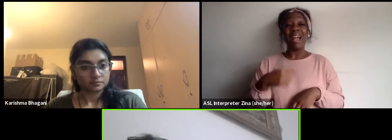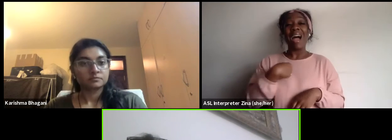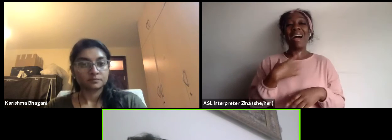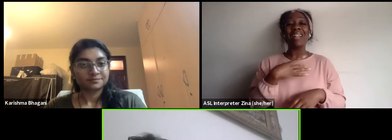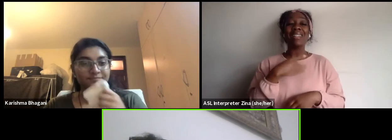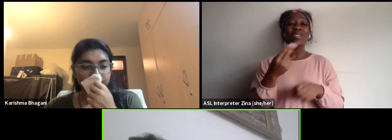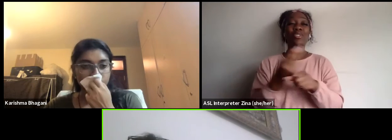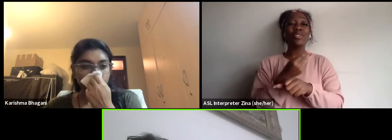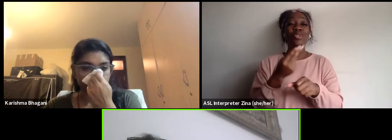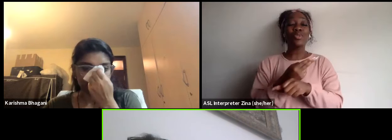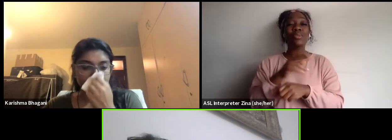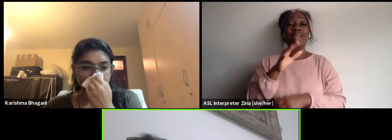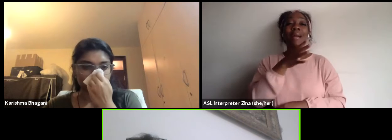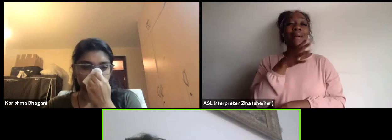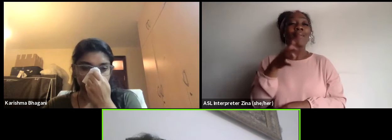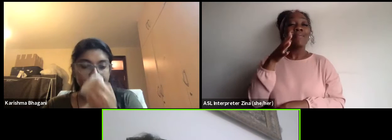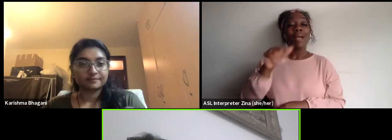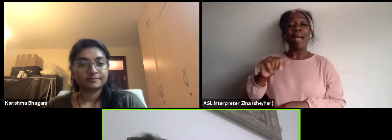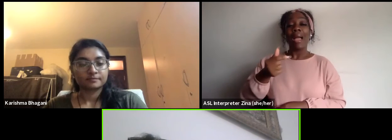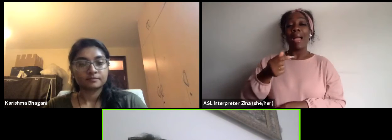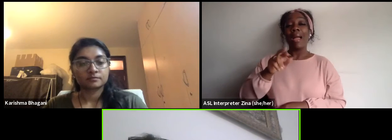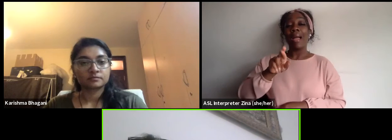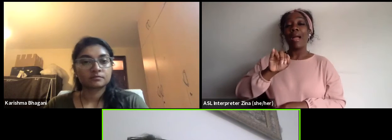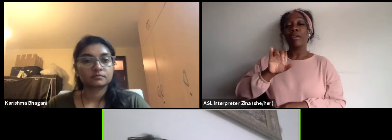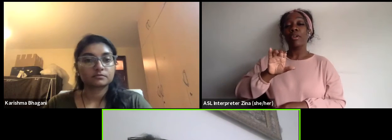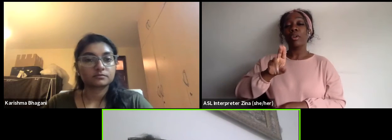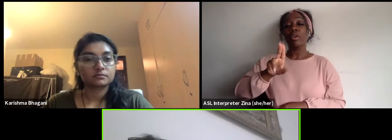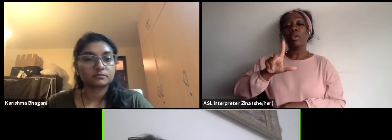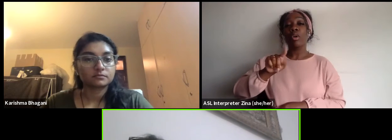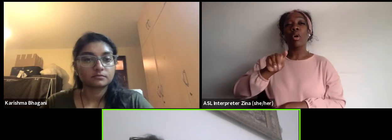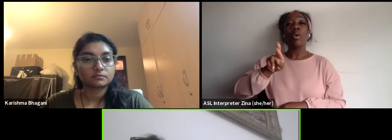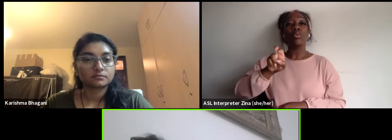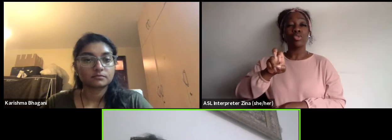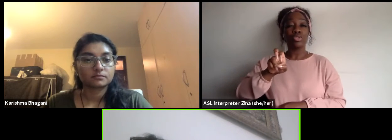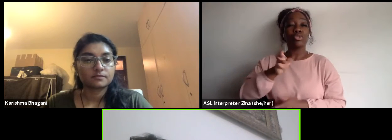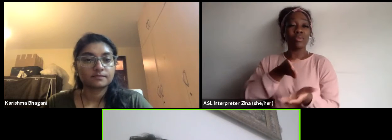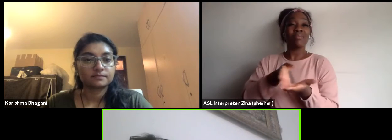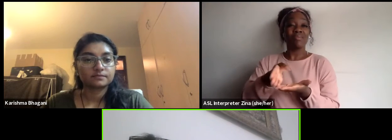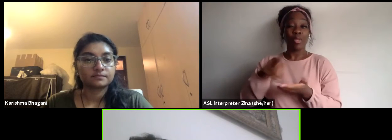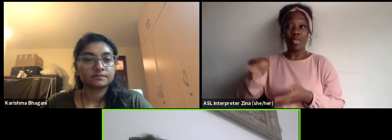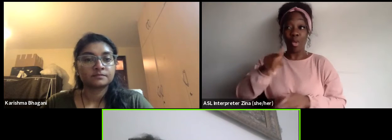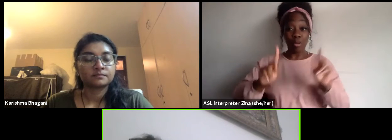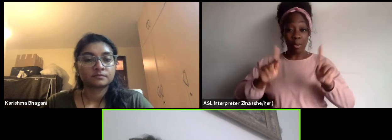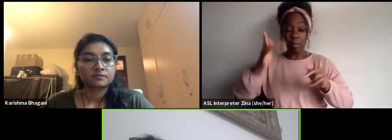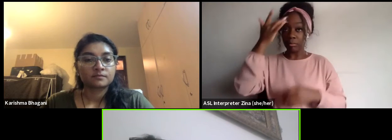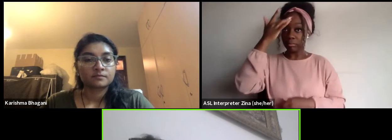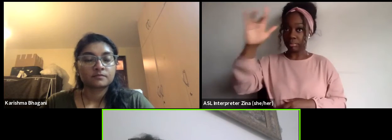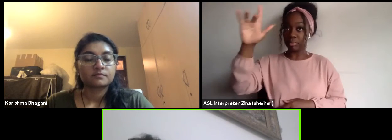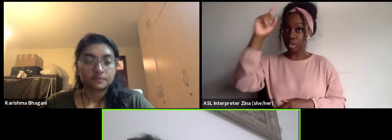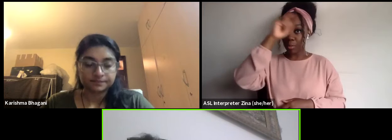because these people are really wise. So and agriculture in our country, what did they do?